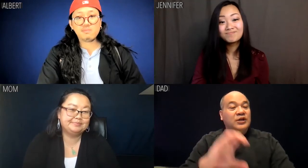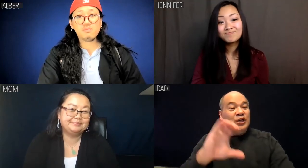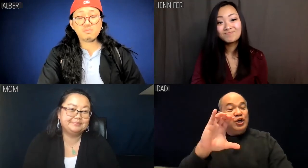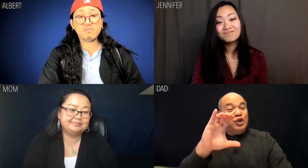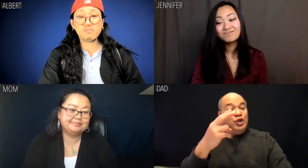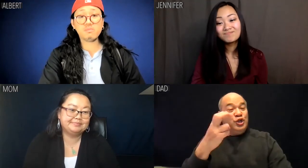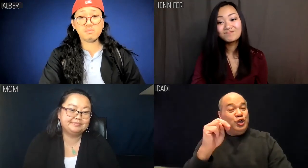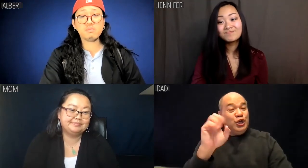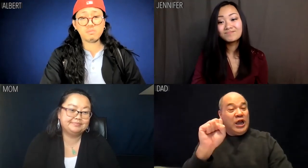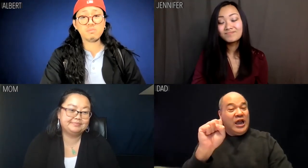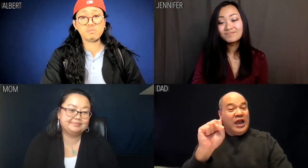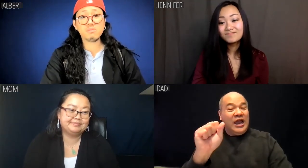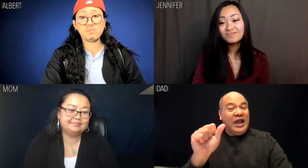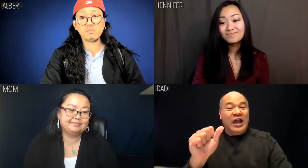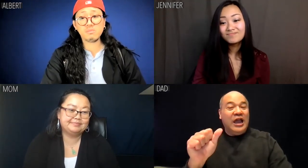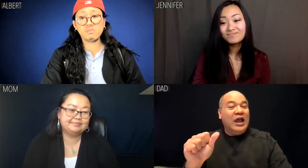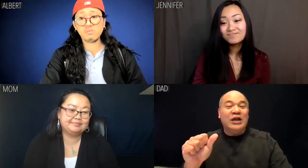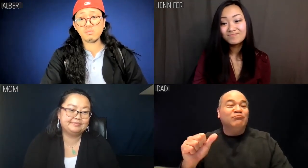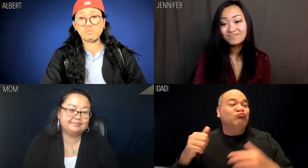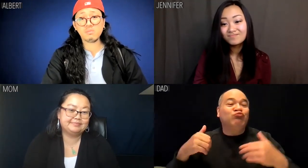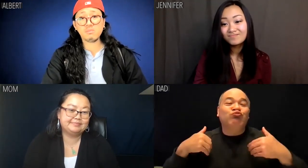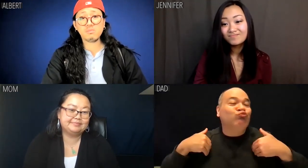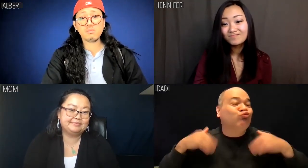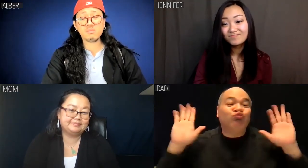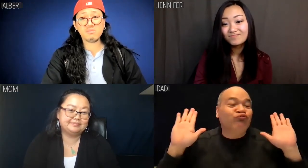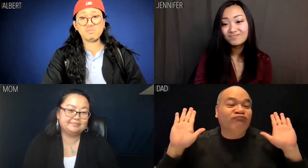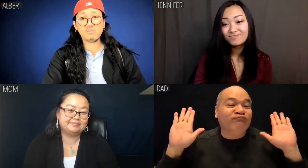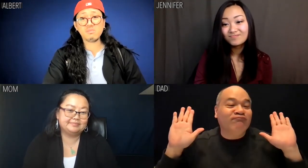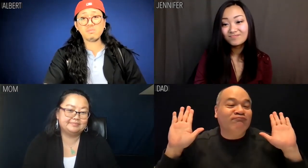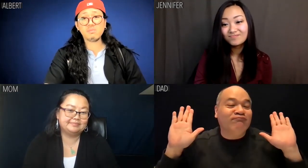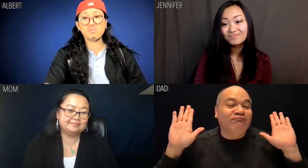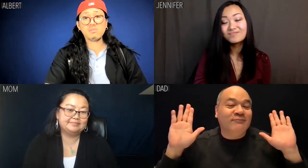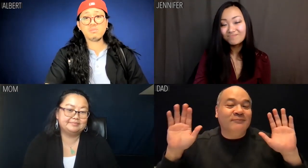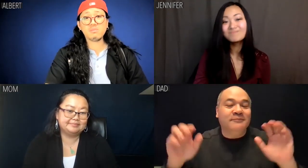Dad: Chens don't quit.